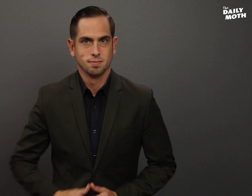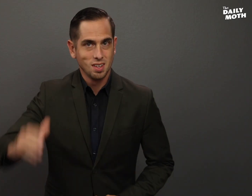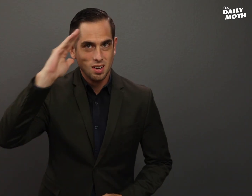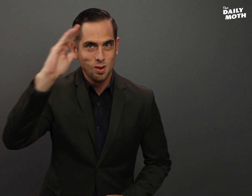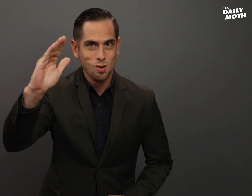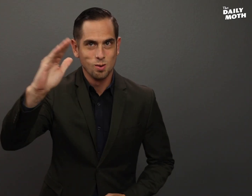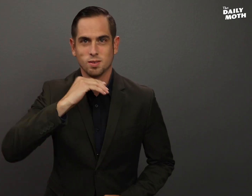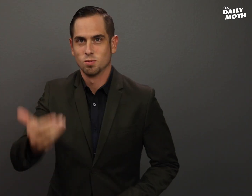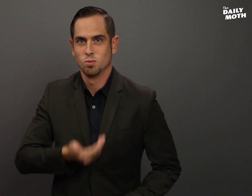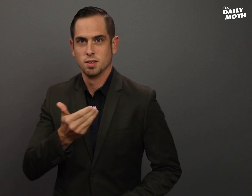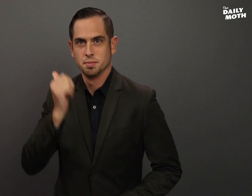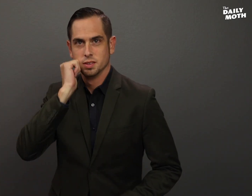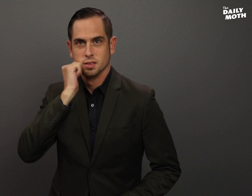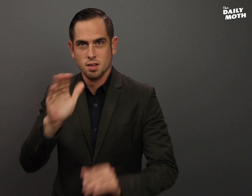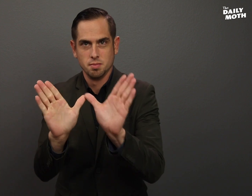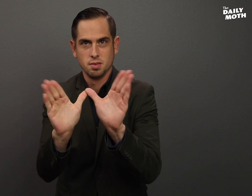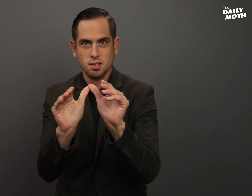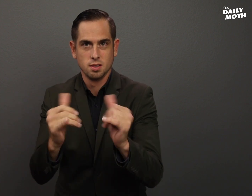Hello, welcome to the Daily Moth.